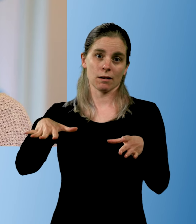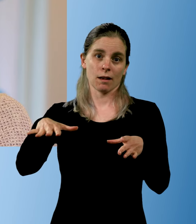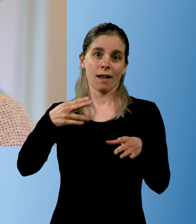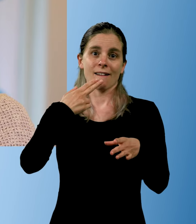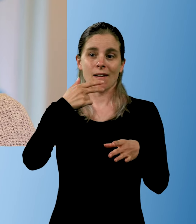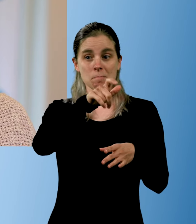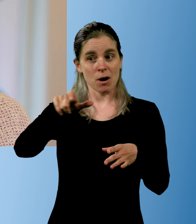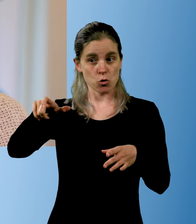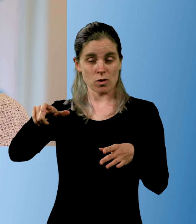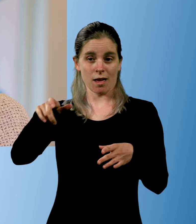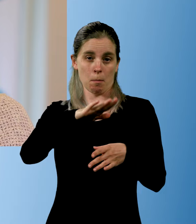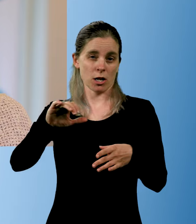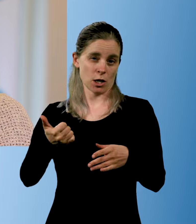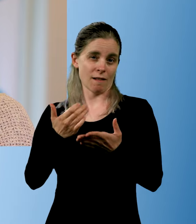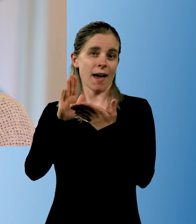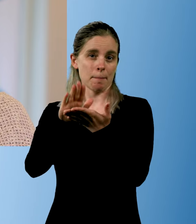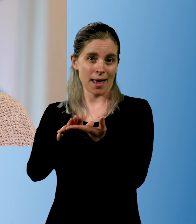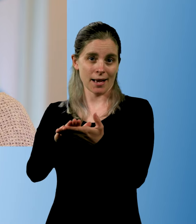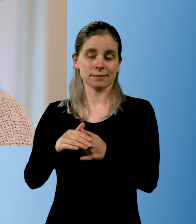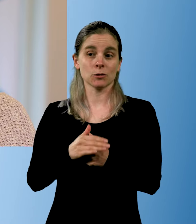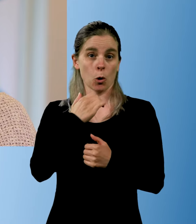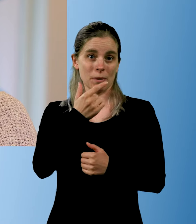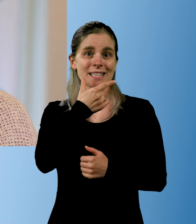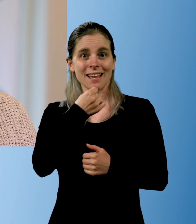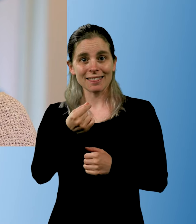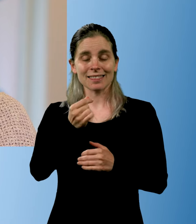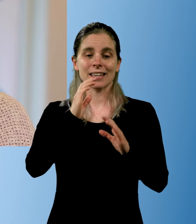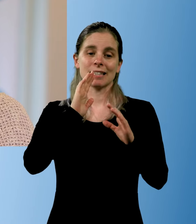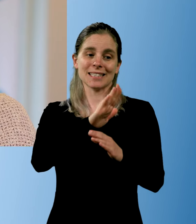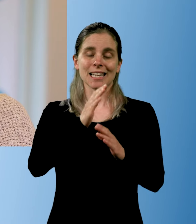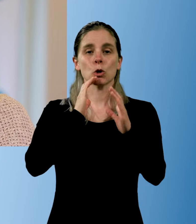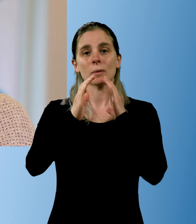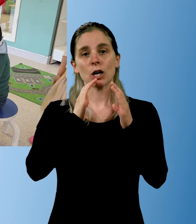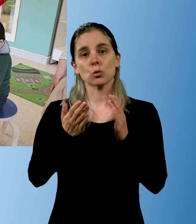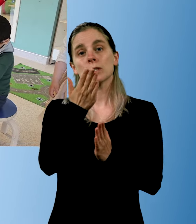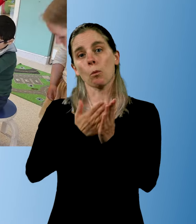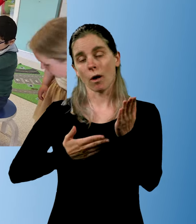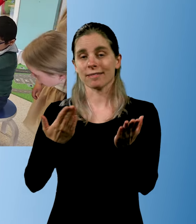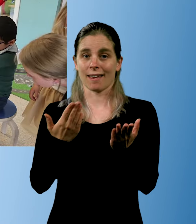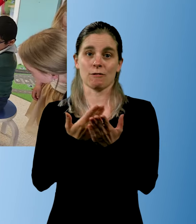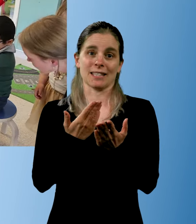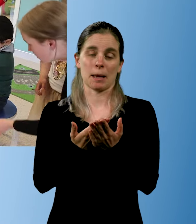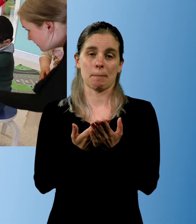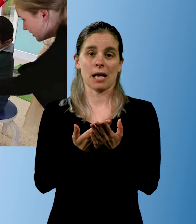Who the child will be together with. Get to know how the child communicates.